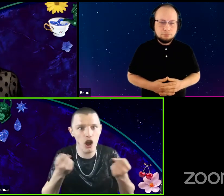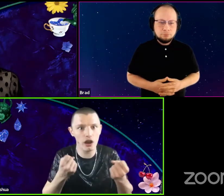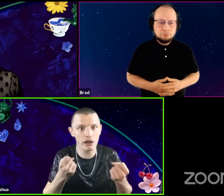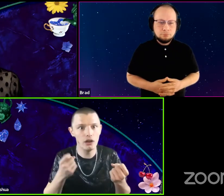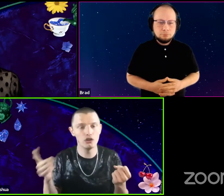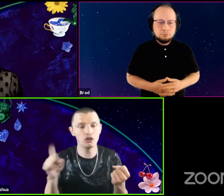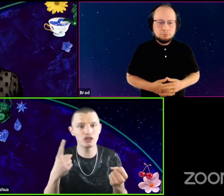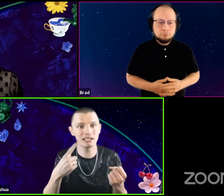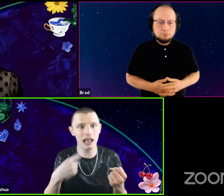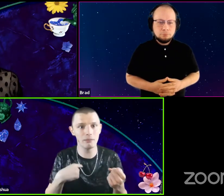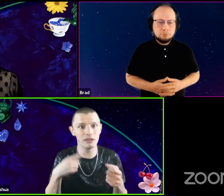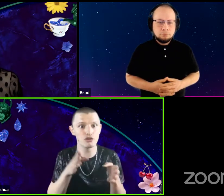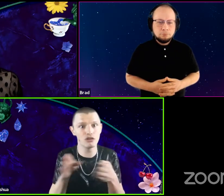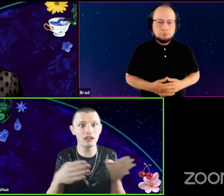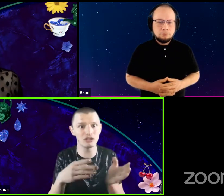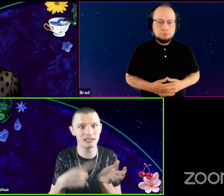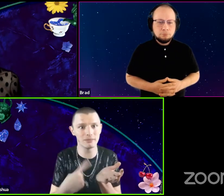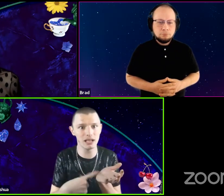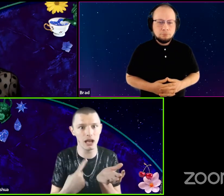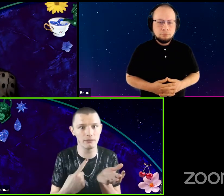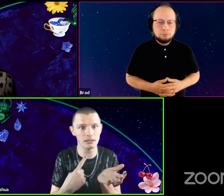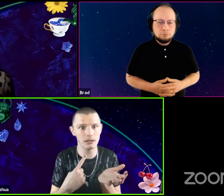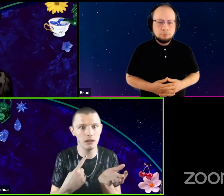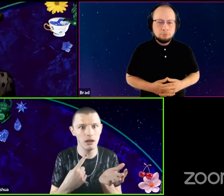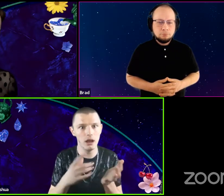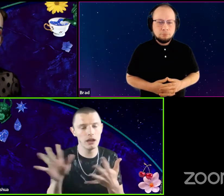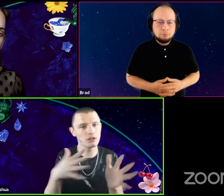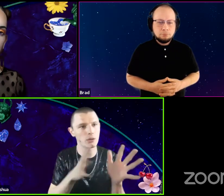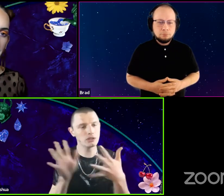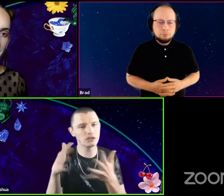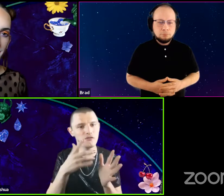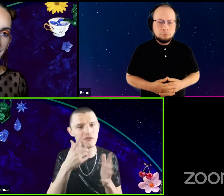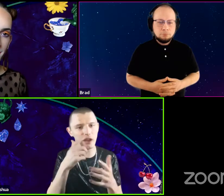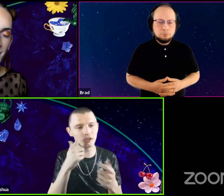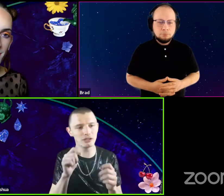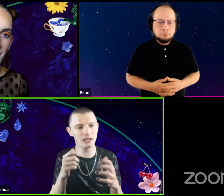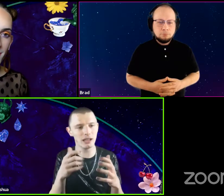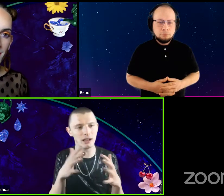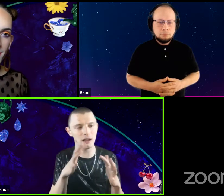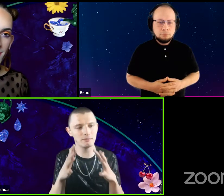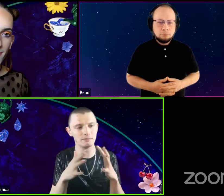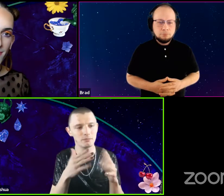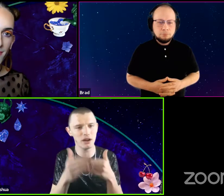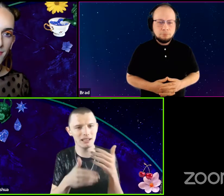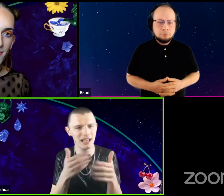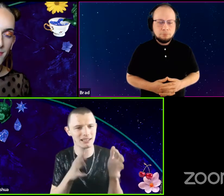You're just telling me the direction sometimes. And so it was just a very interesting process of, of, of